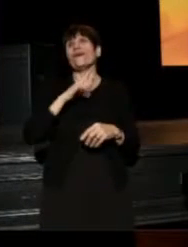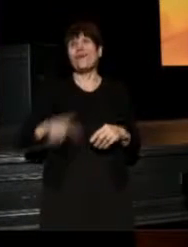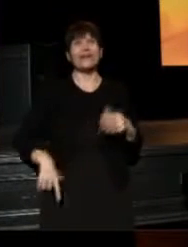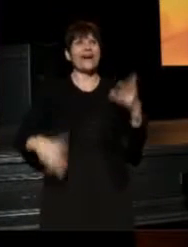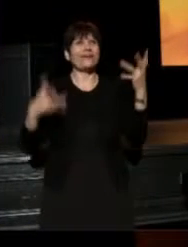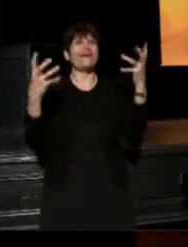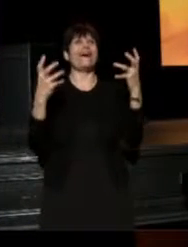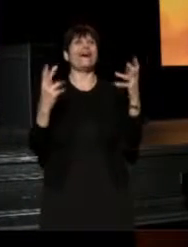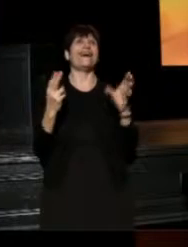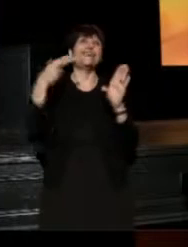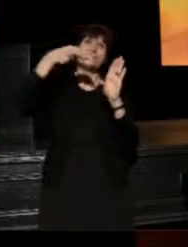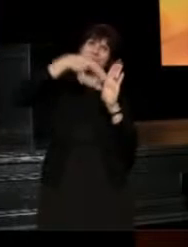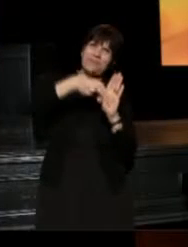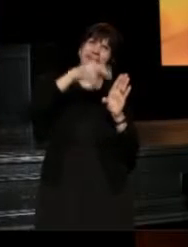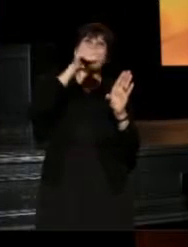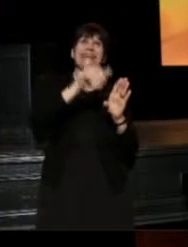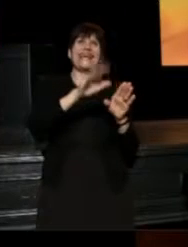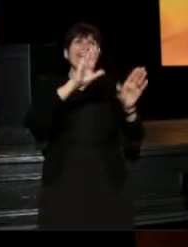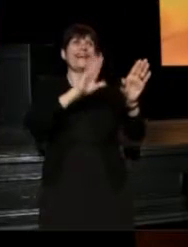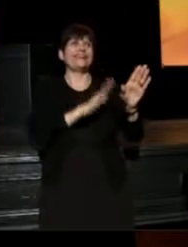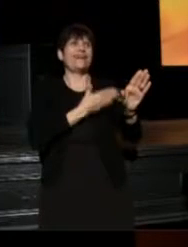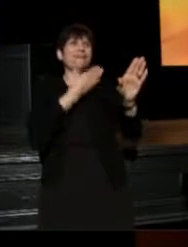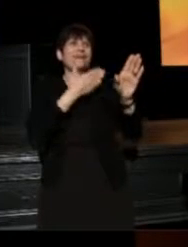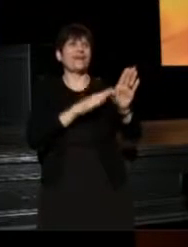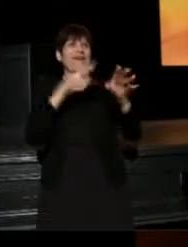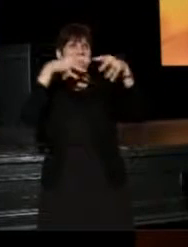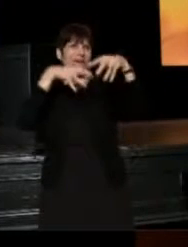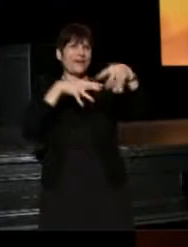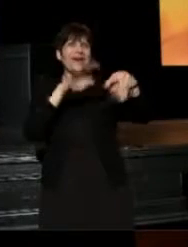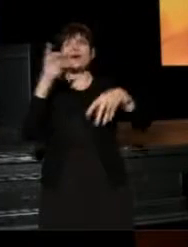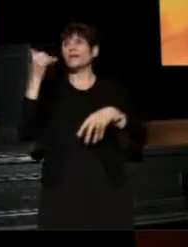Oh Lord I want to be in that number